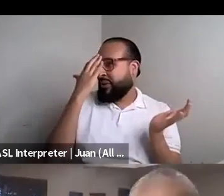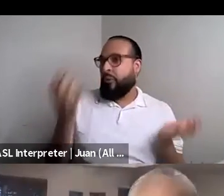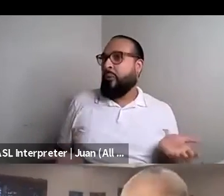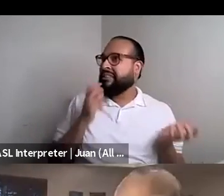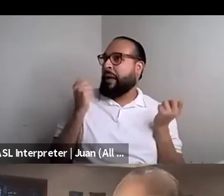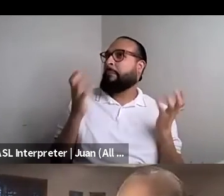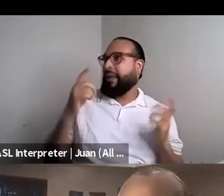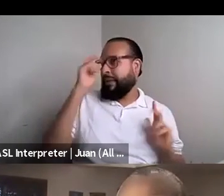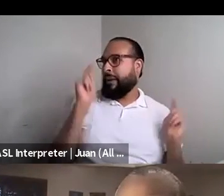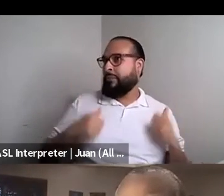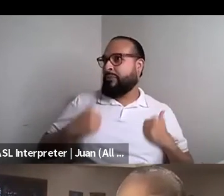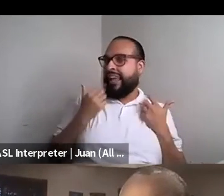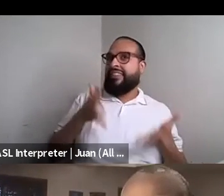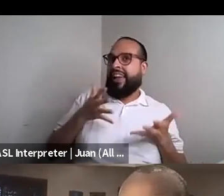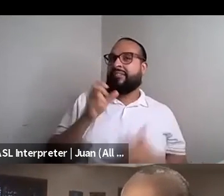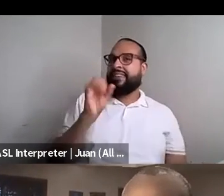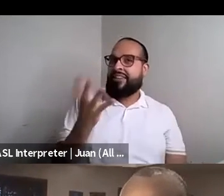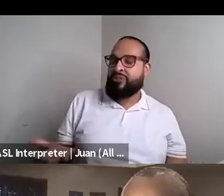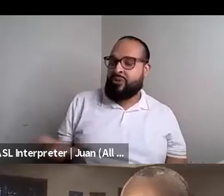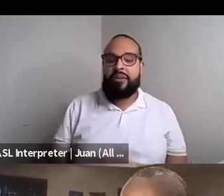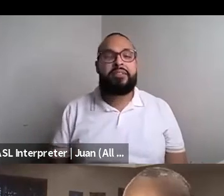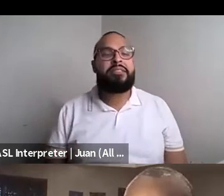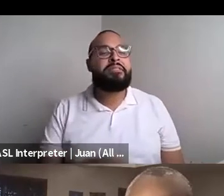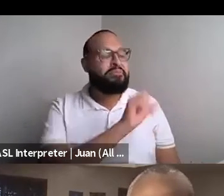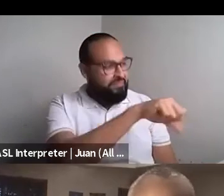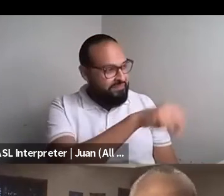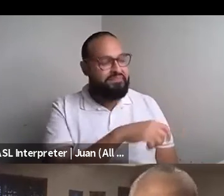Kenyon Farrow (he/him/his): Right. Um, yeah, that, that, that would be kind of the issue that